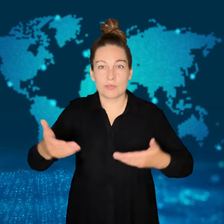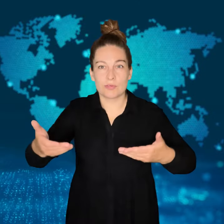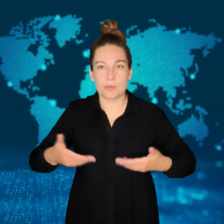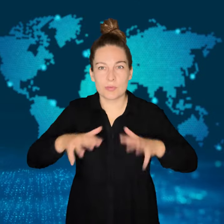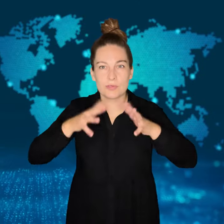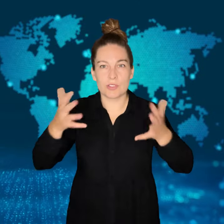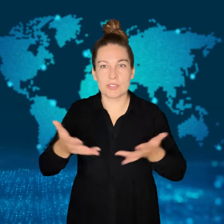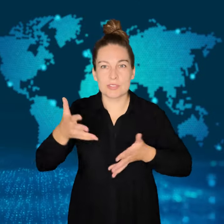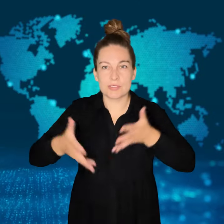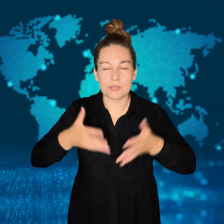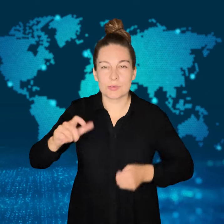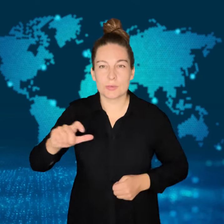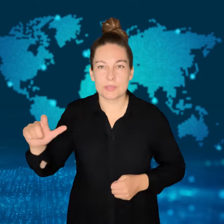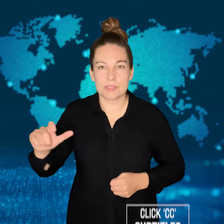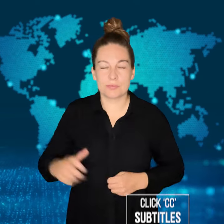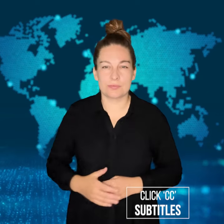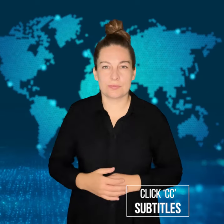Welcome to WorldSign Week!